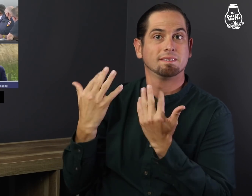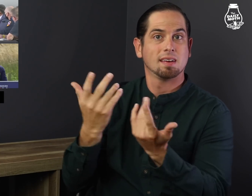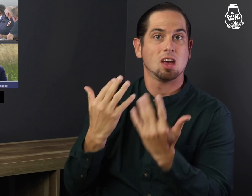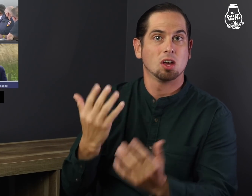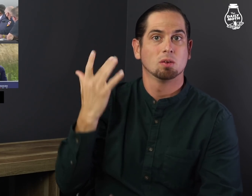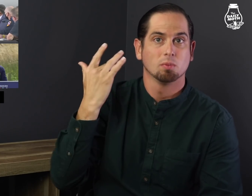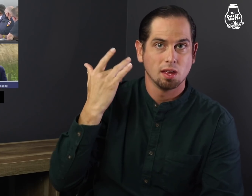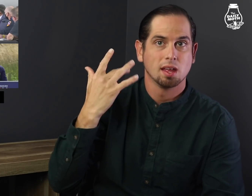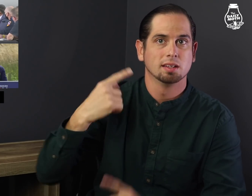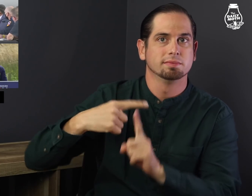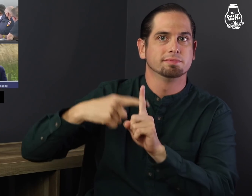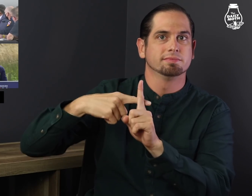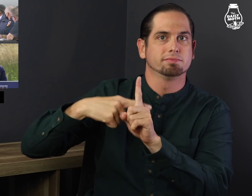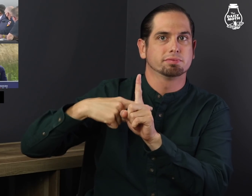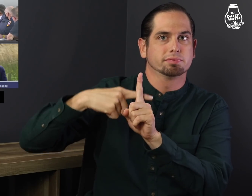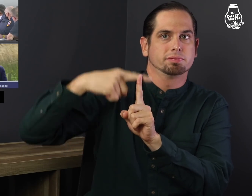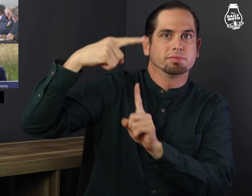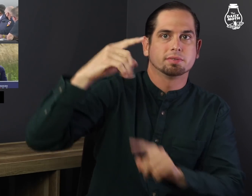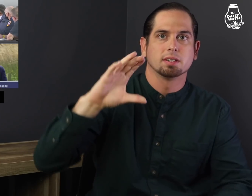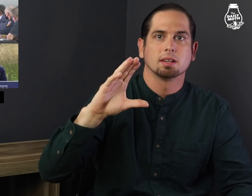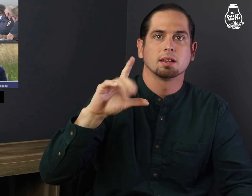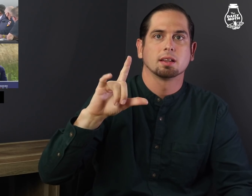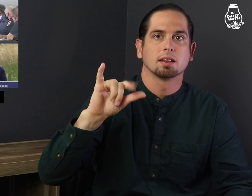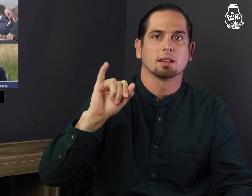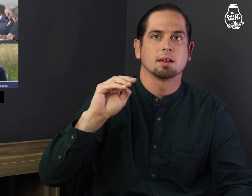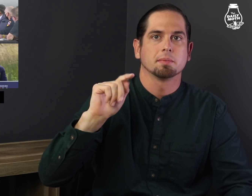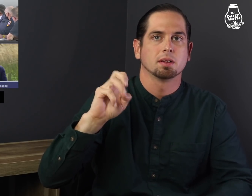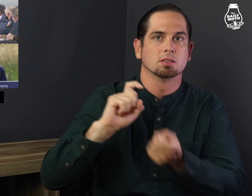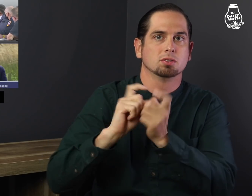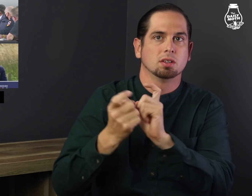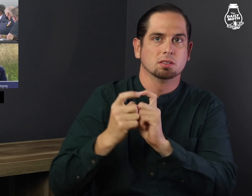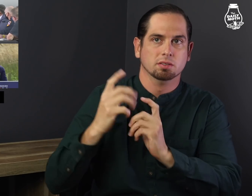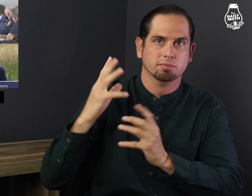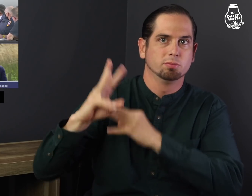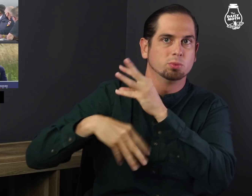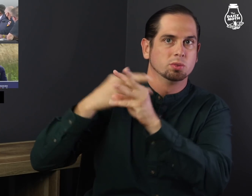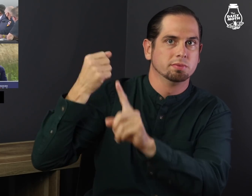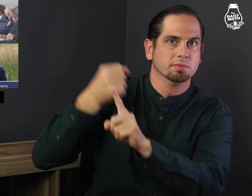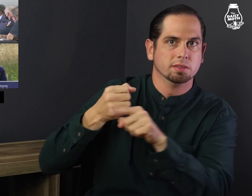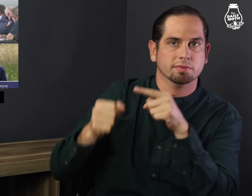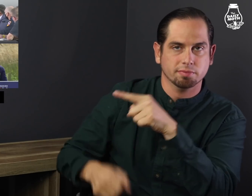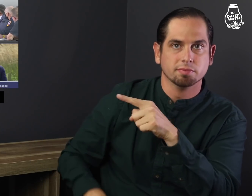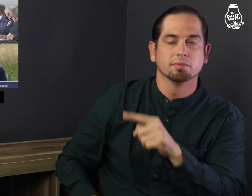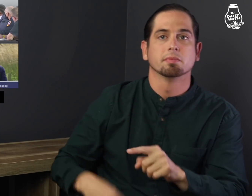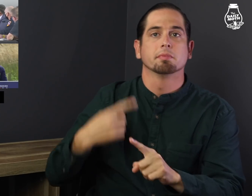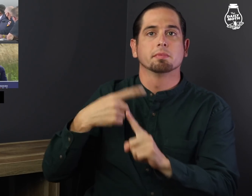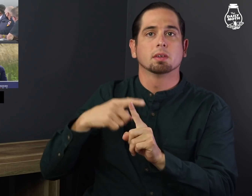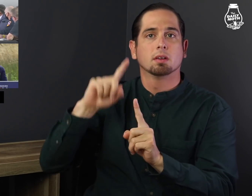the fires were a result of climate change and